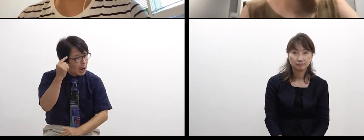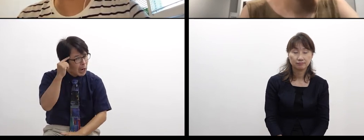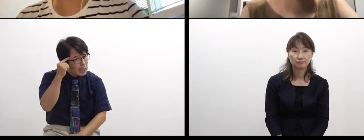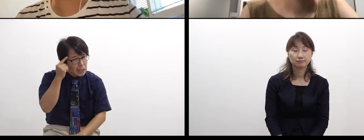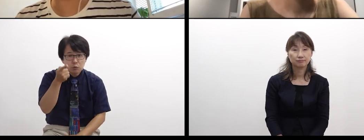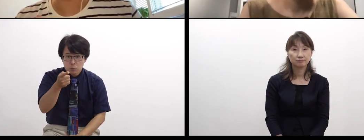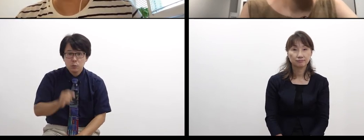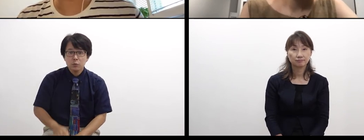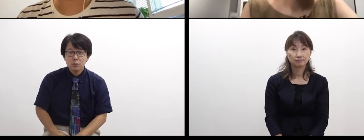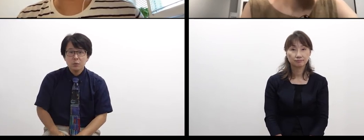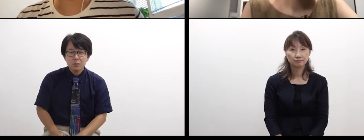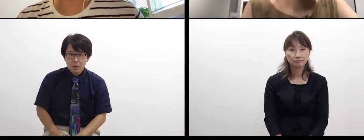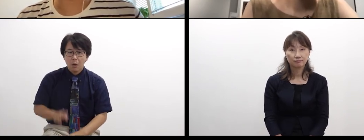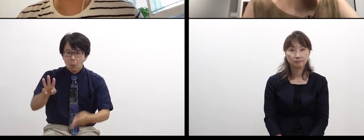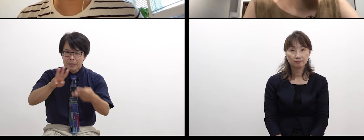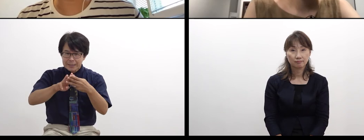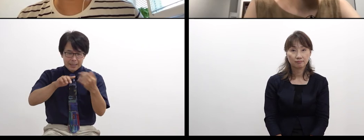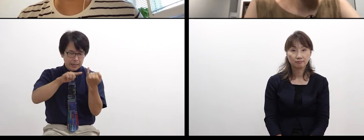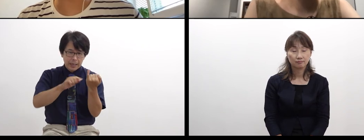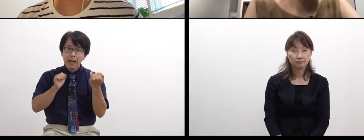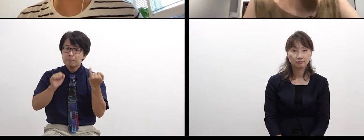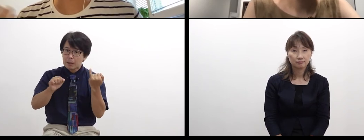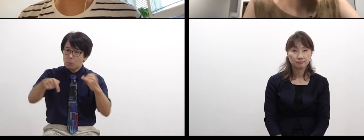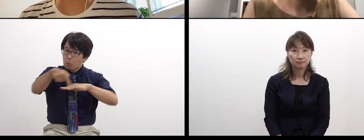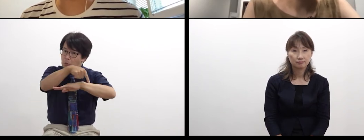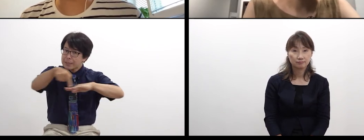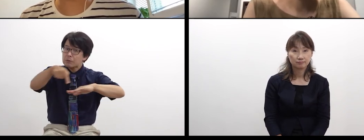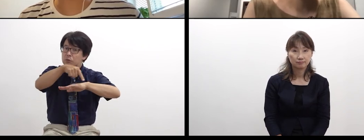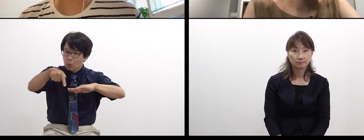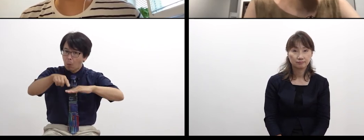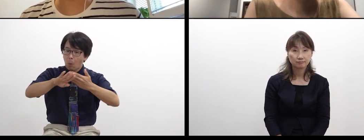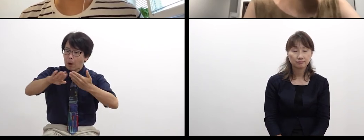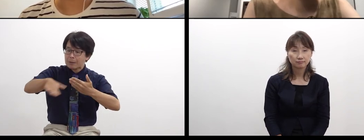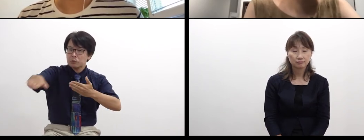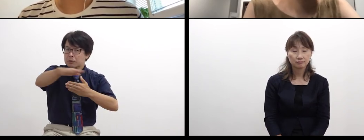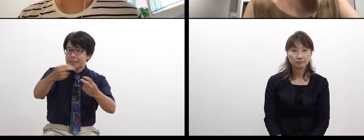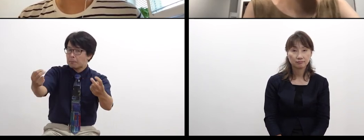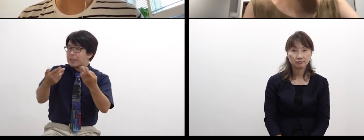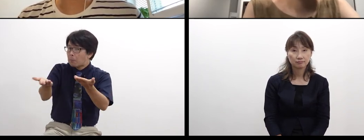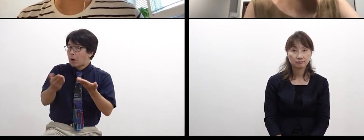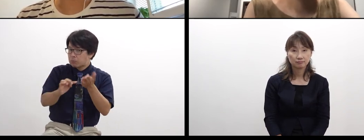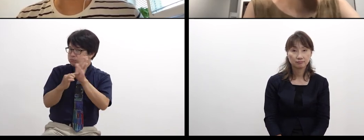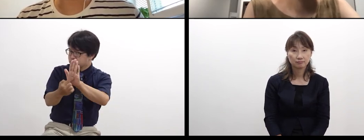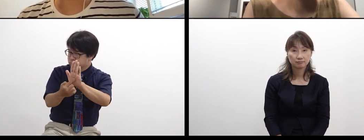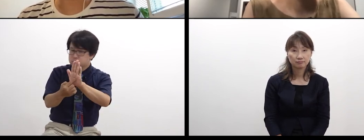When you show your project to the outside world,